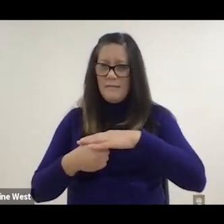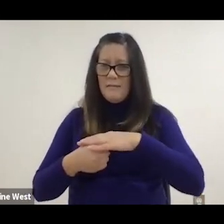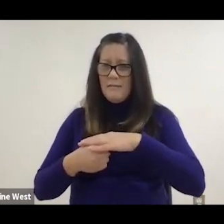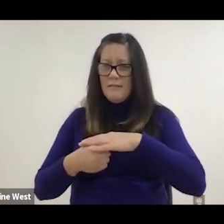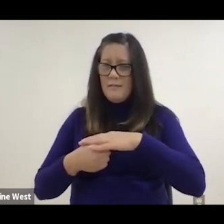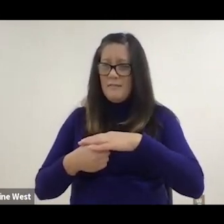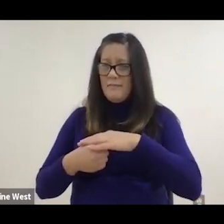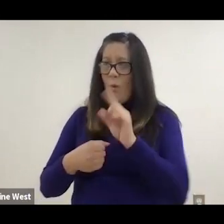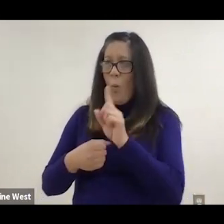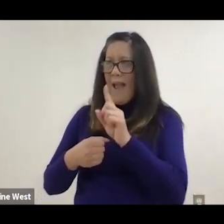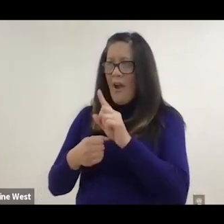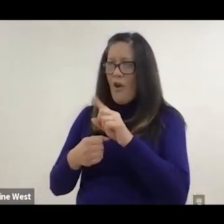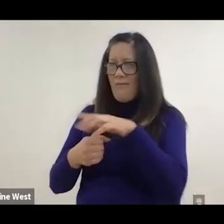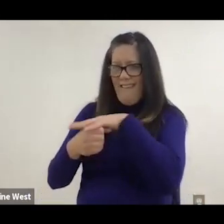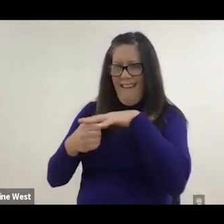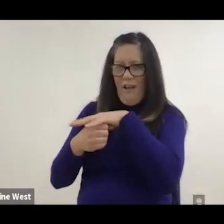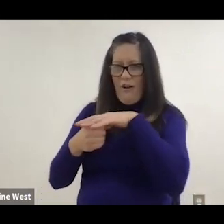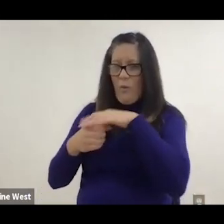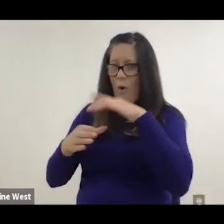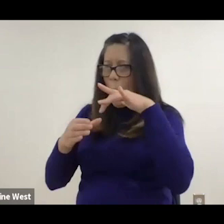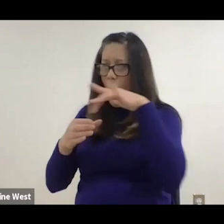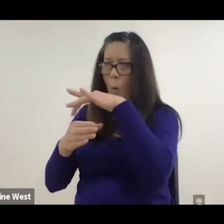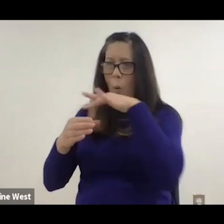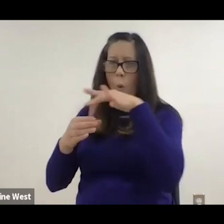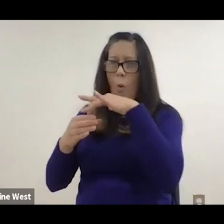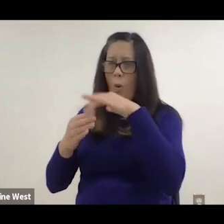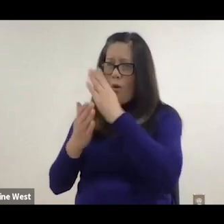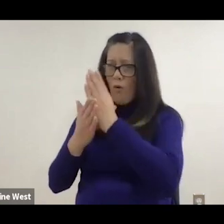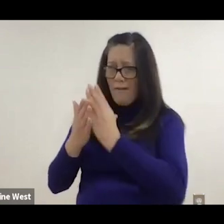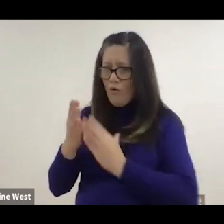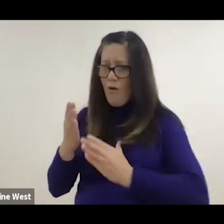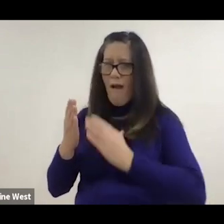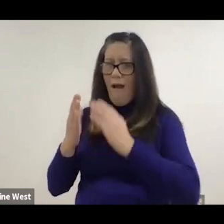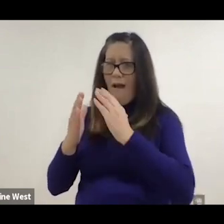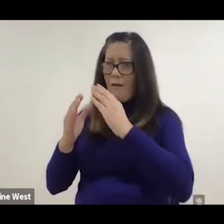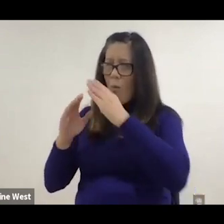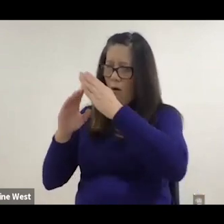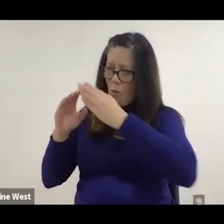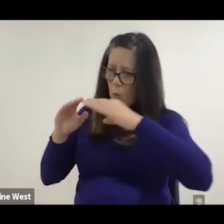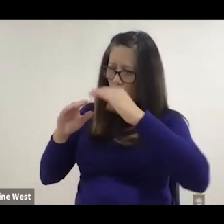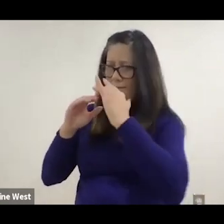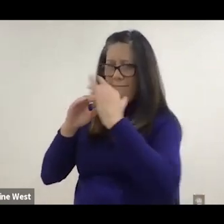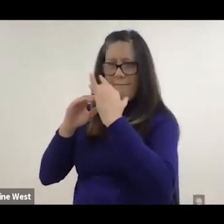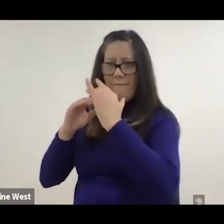there's a hole or crack or thread or some kind of groove but a lot of